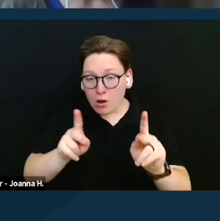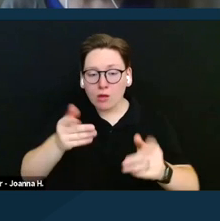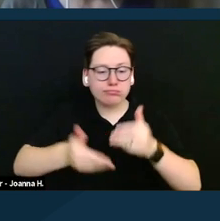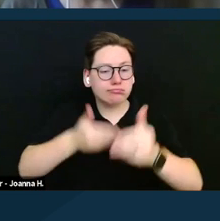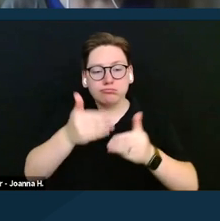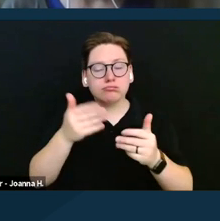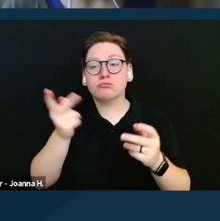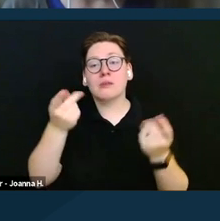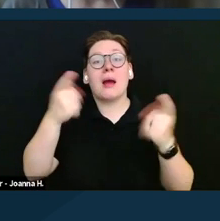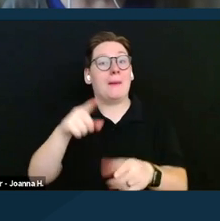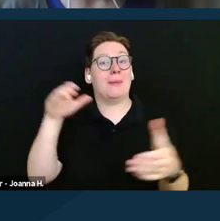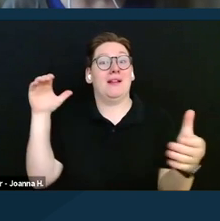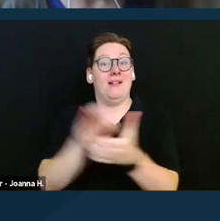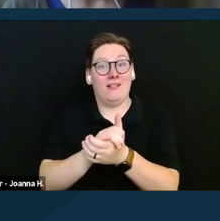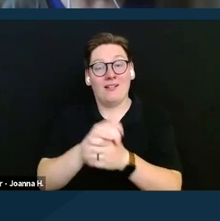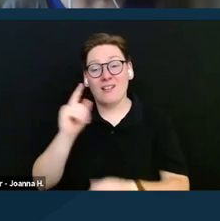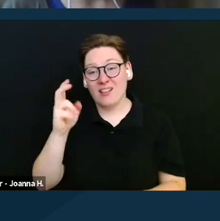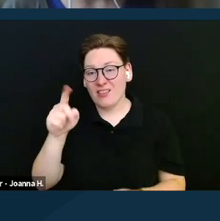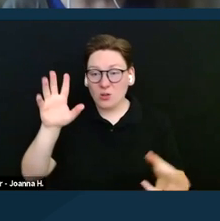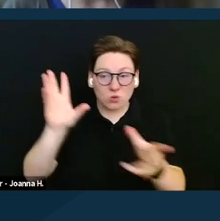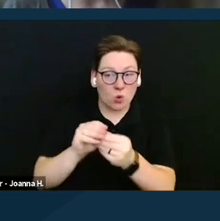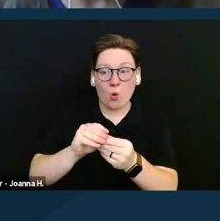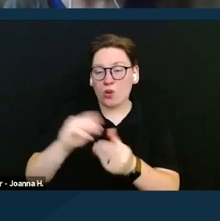then their total monthly benefit is gonna be $1,415.